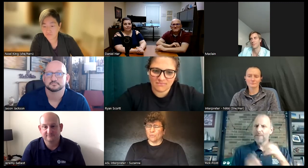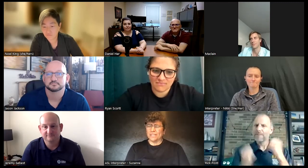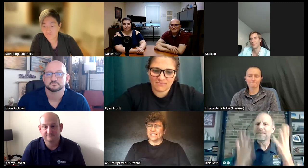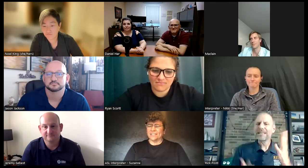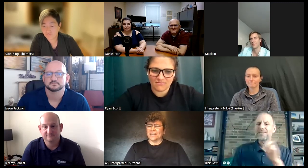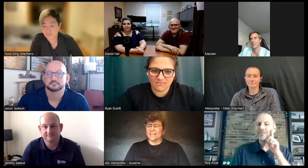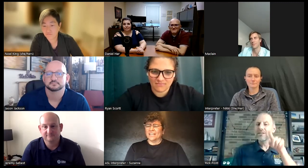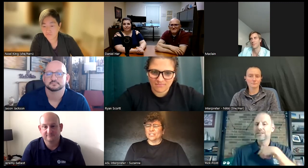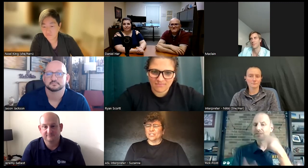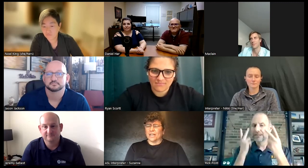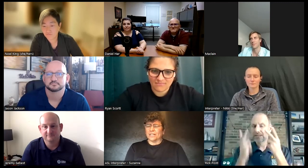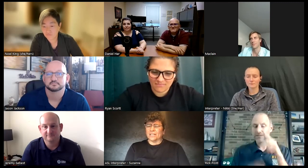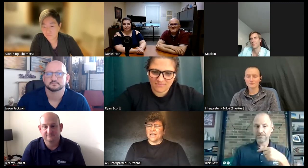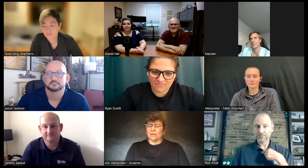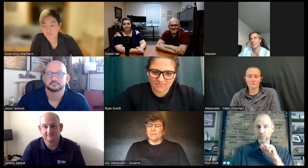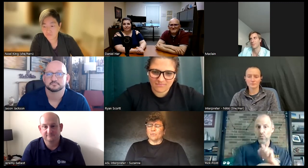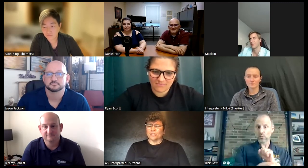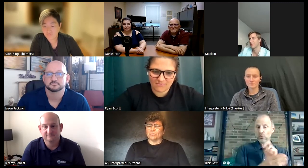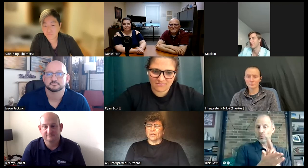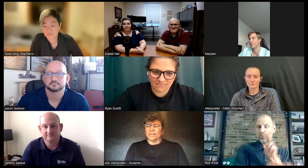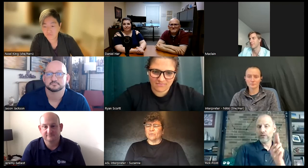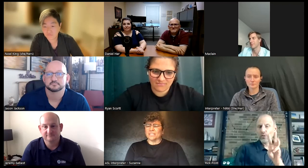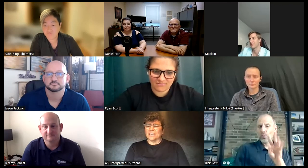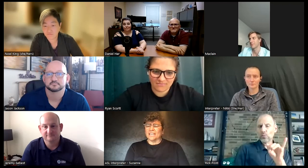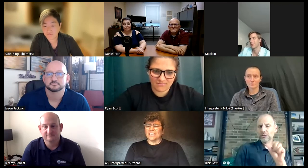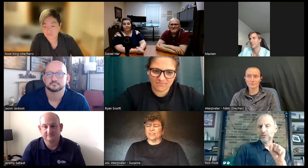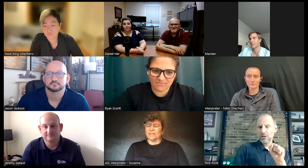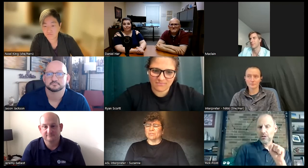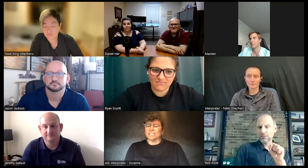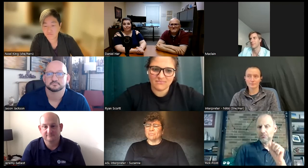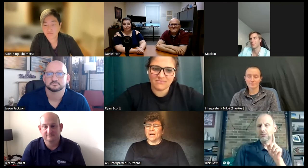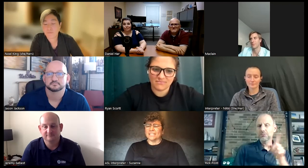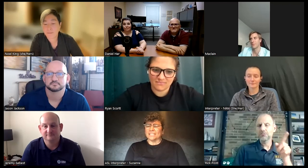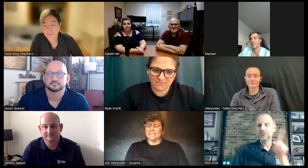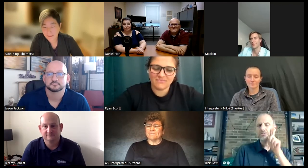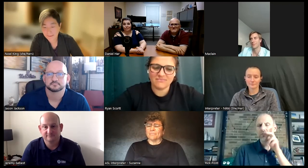nobody said that that the hearing people were Superior was an inner implicit bias